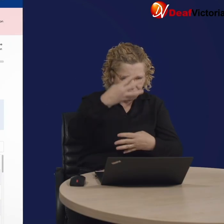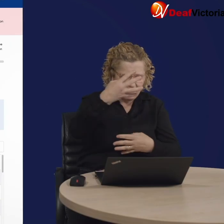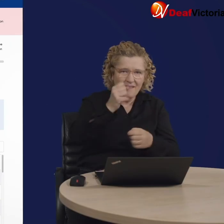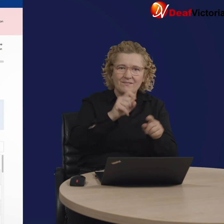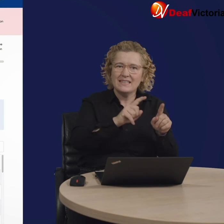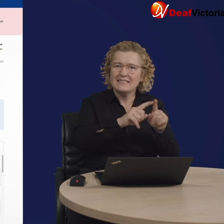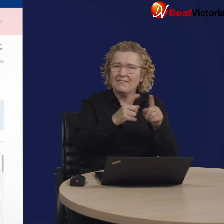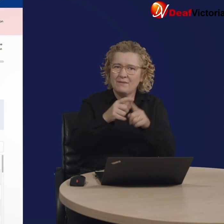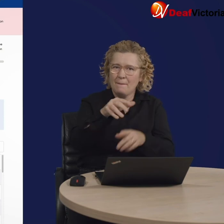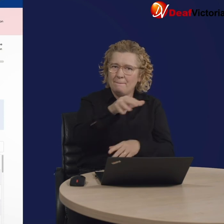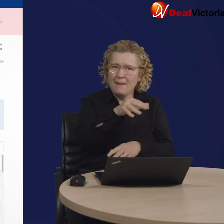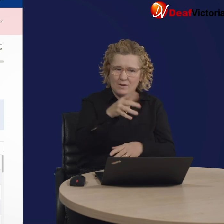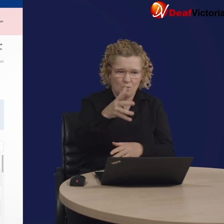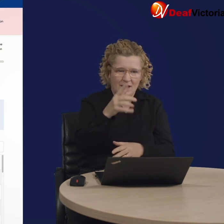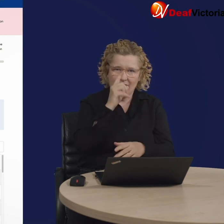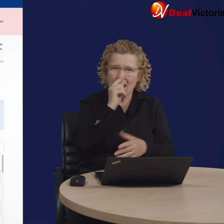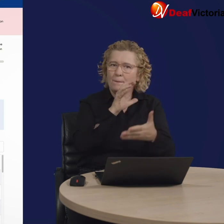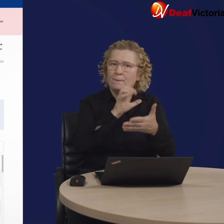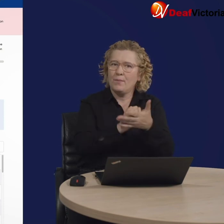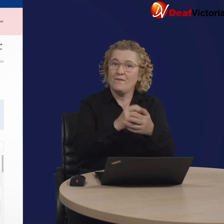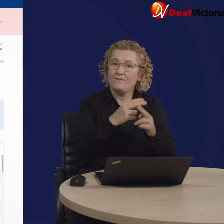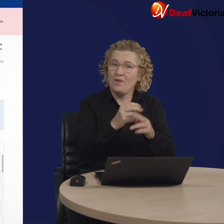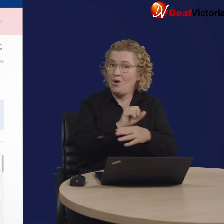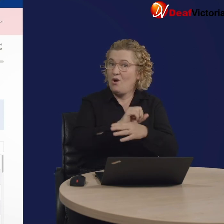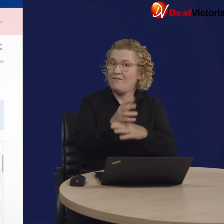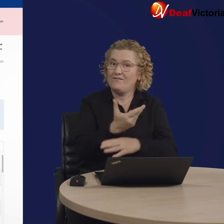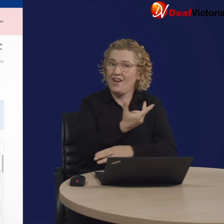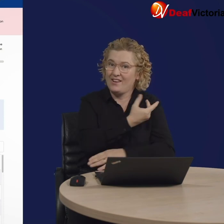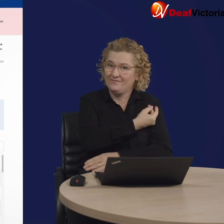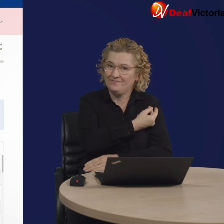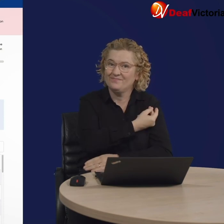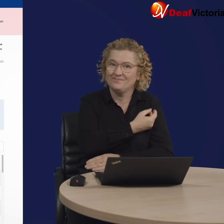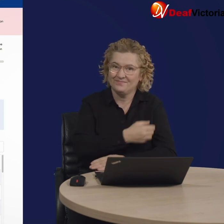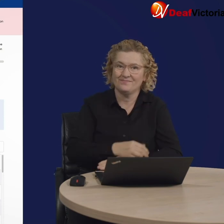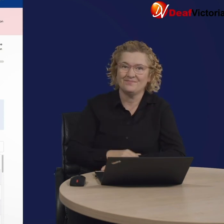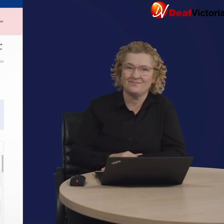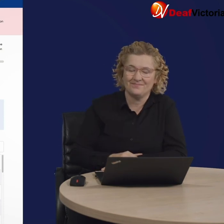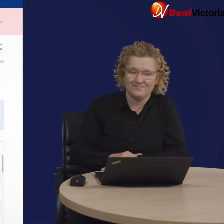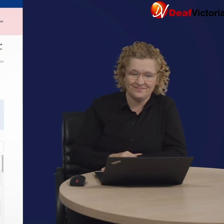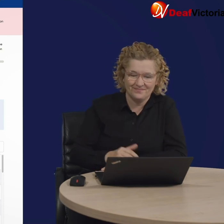This section has a list of different vaccination locations.